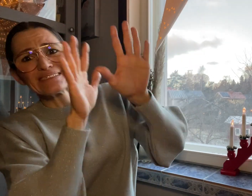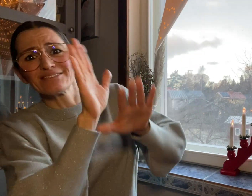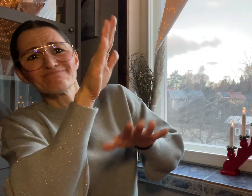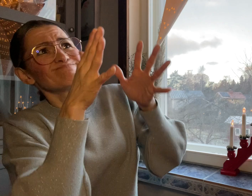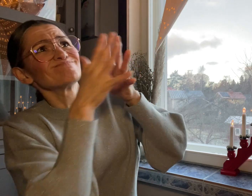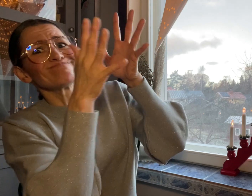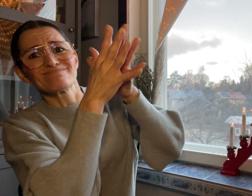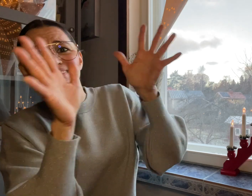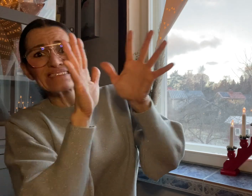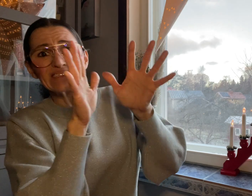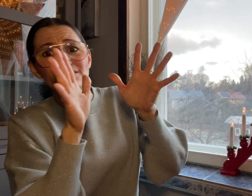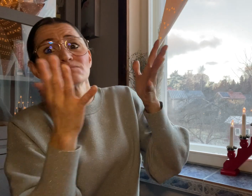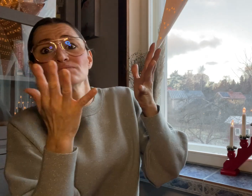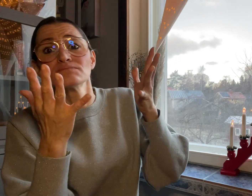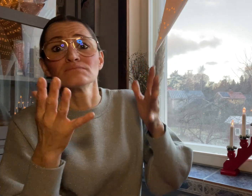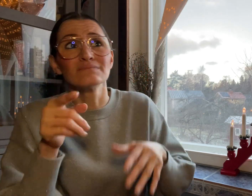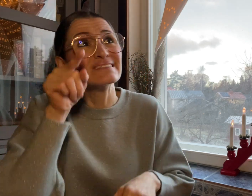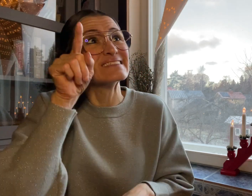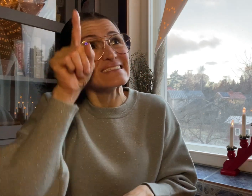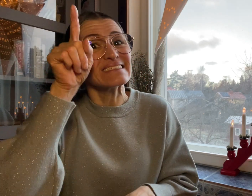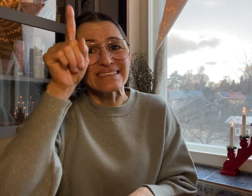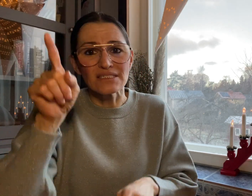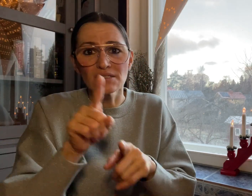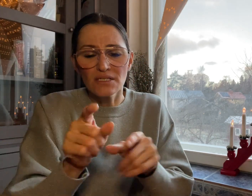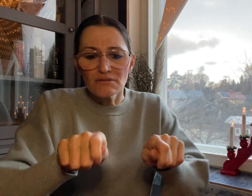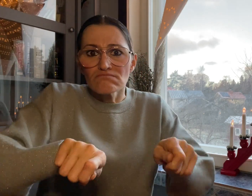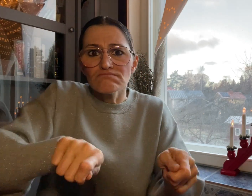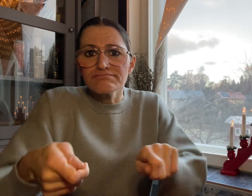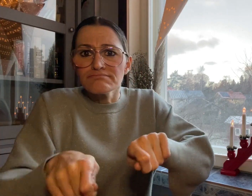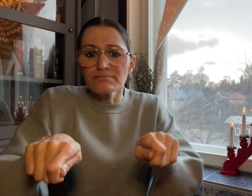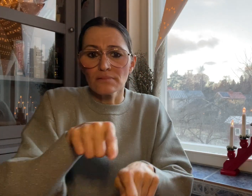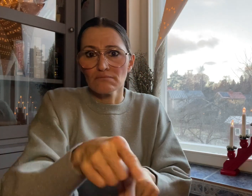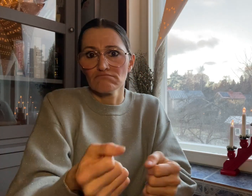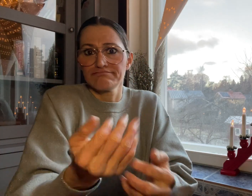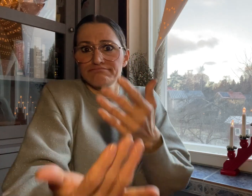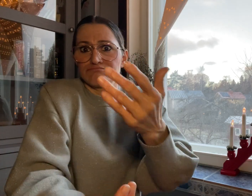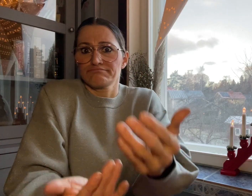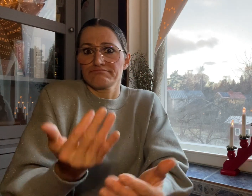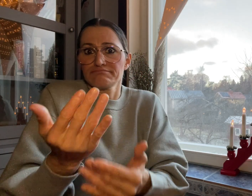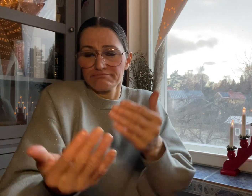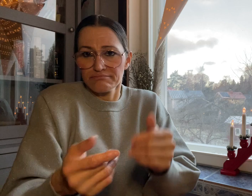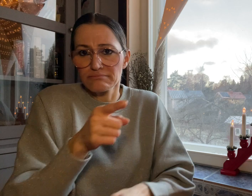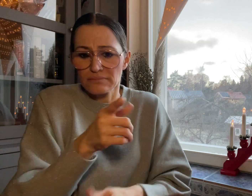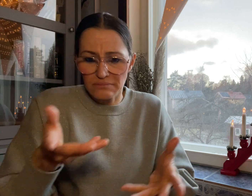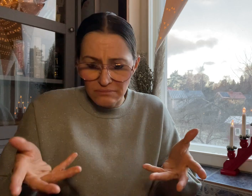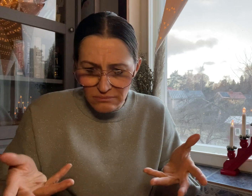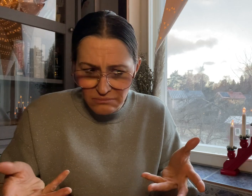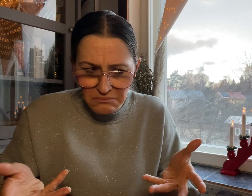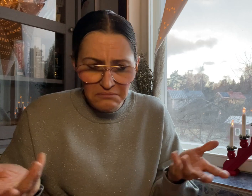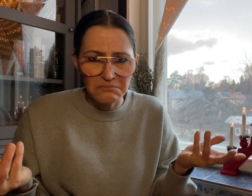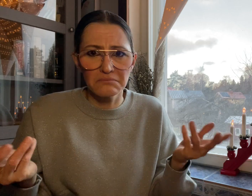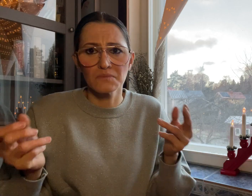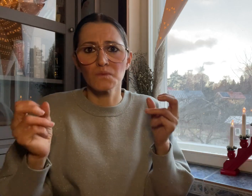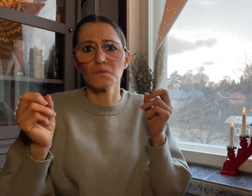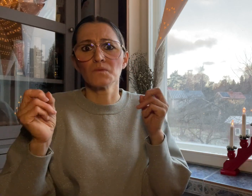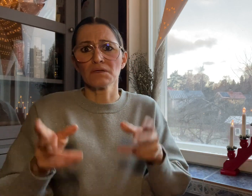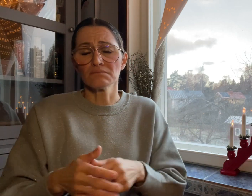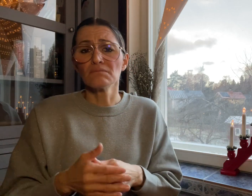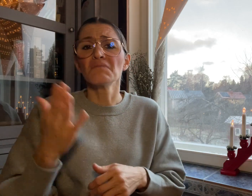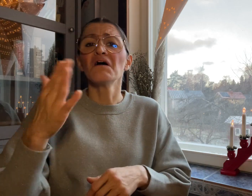explained with gestures that the stove was on fire.